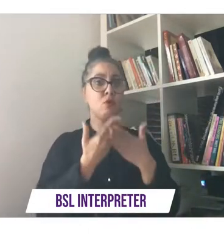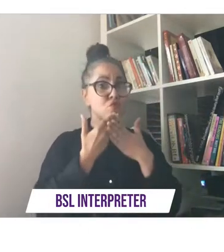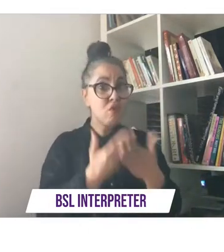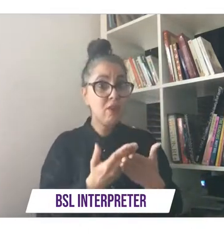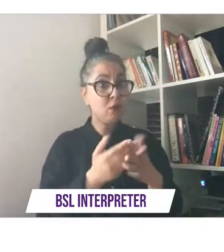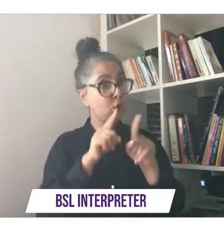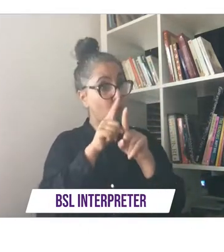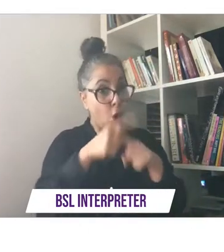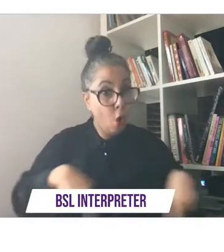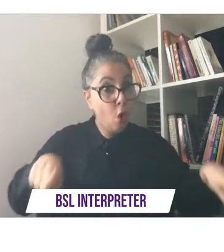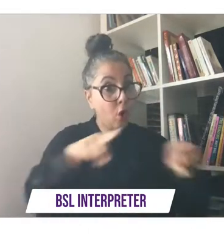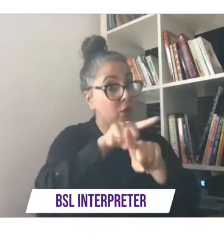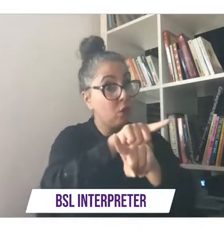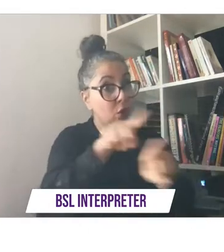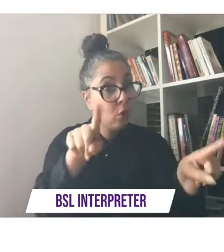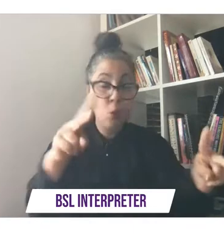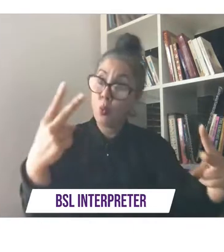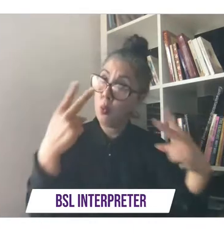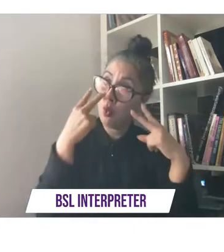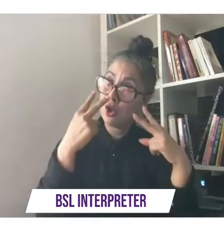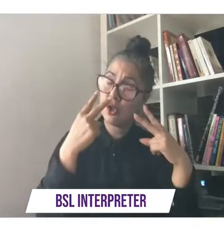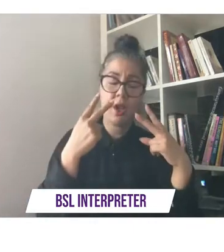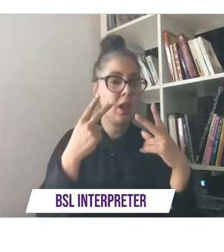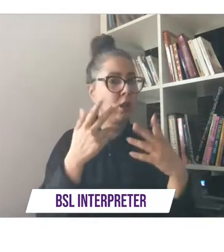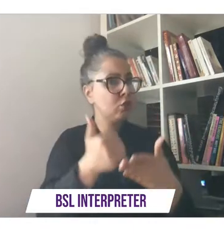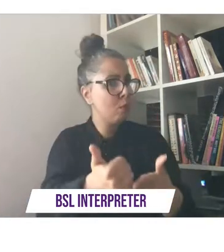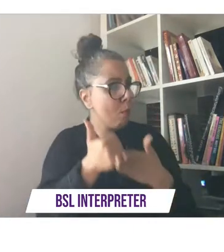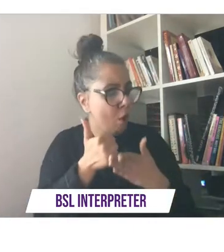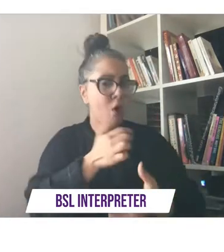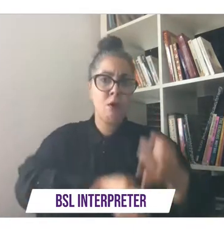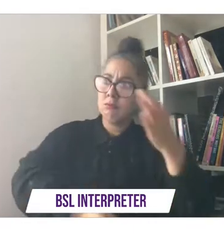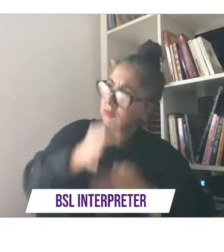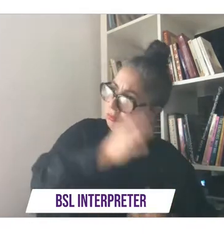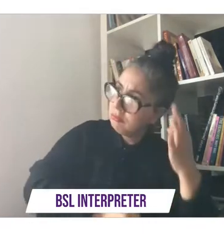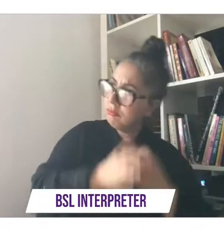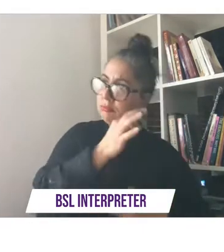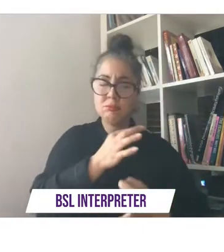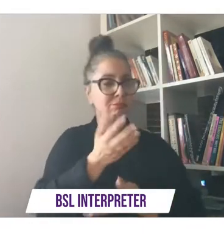huge numbers supporting questioning chatting and missing your time in the showroom bar